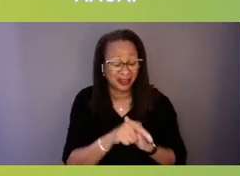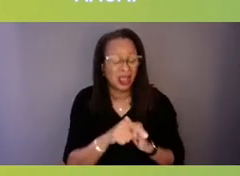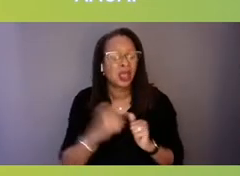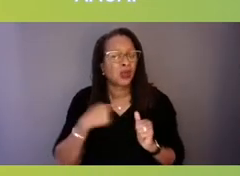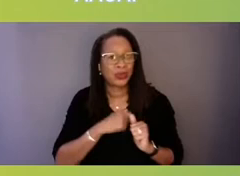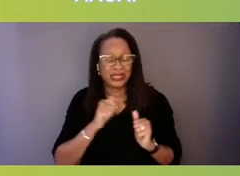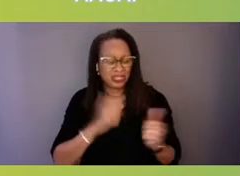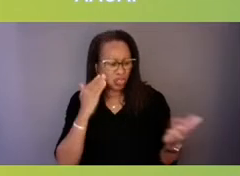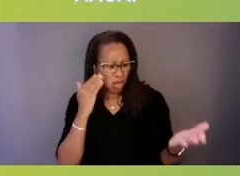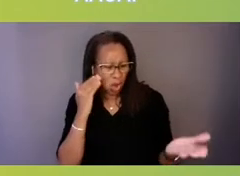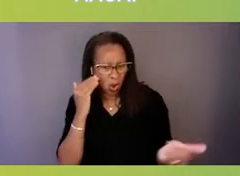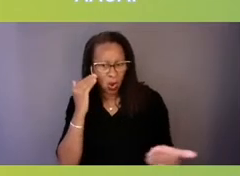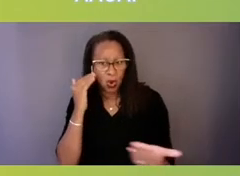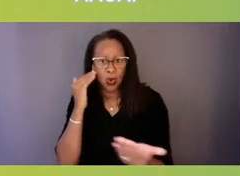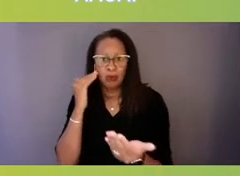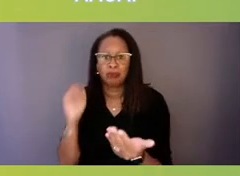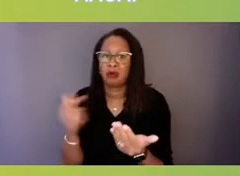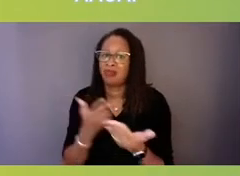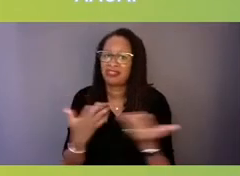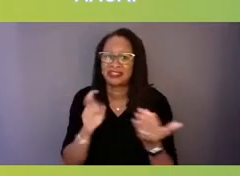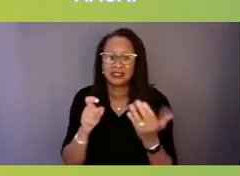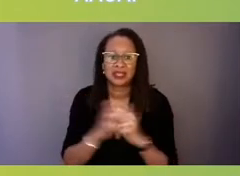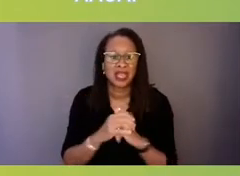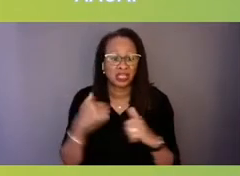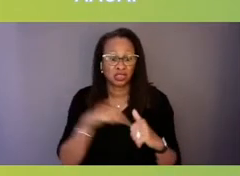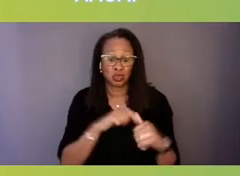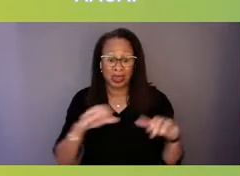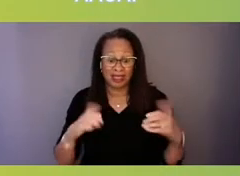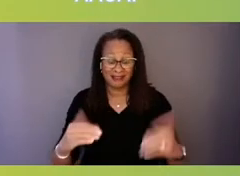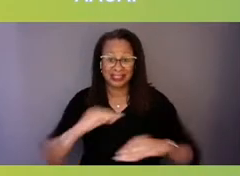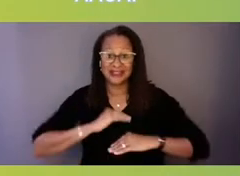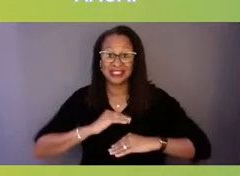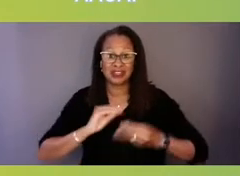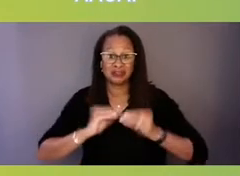Now do we have sufficient number of people to answer the calls?